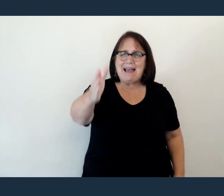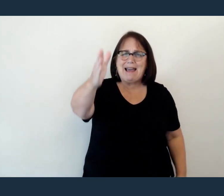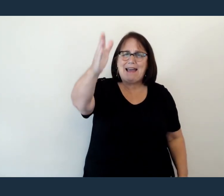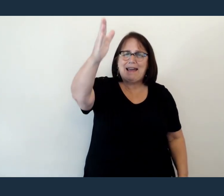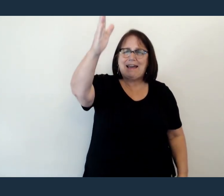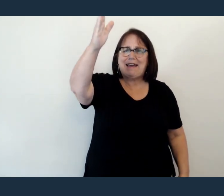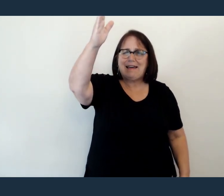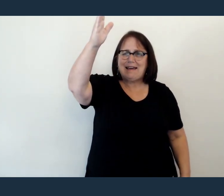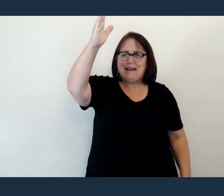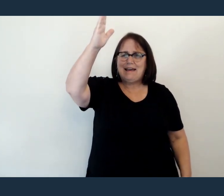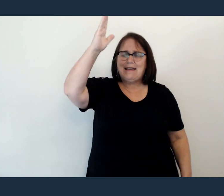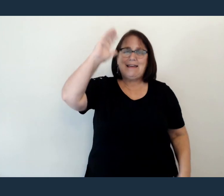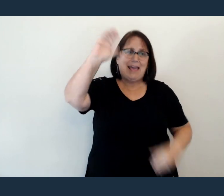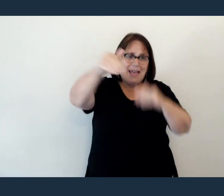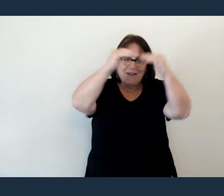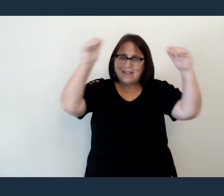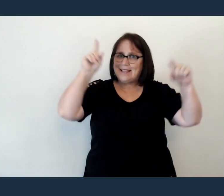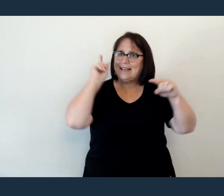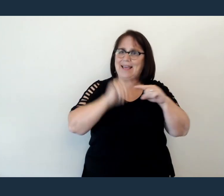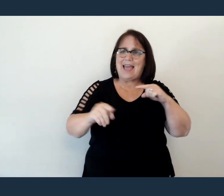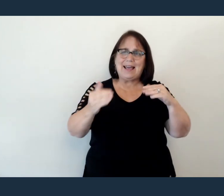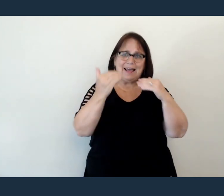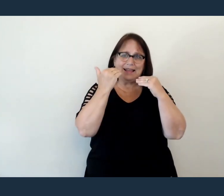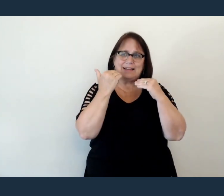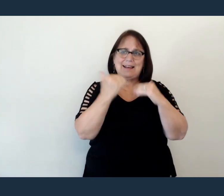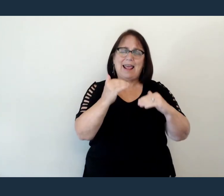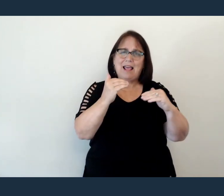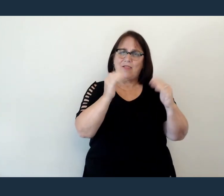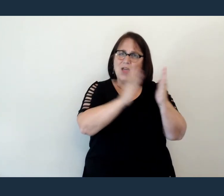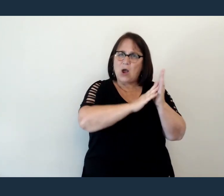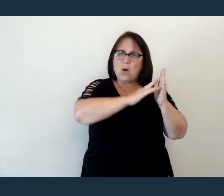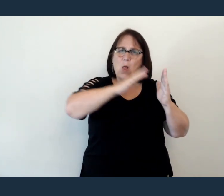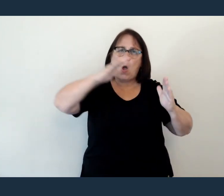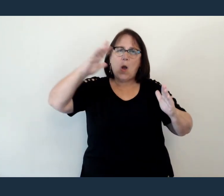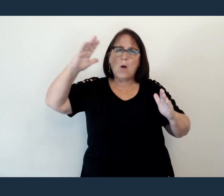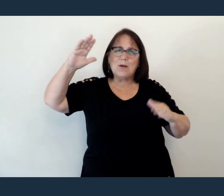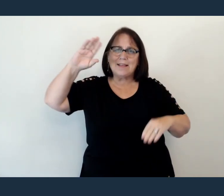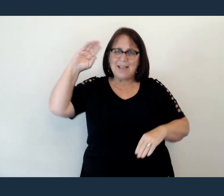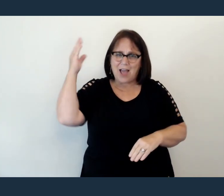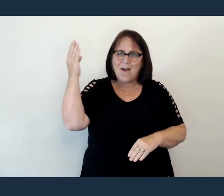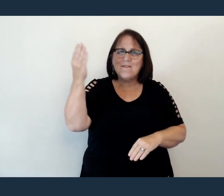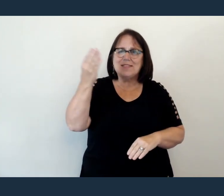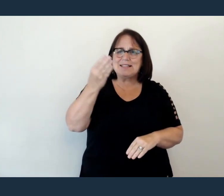And Heaven can't contain The glory of the Son